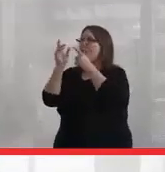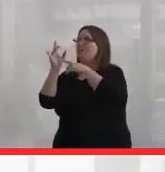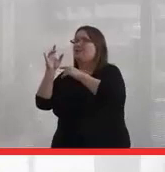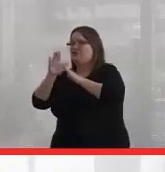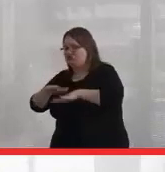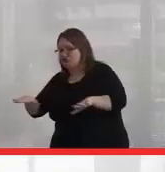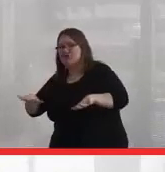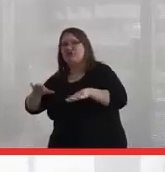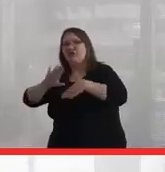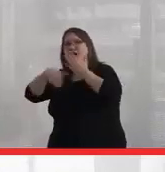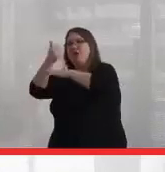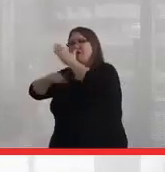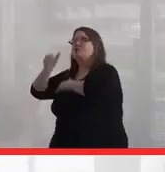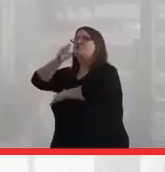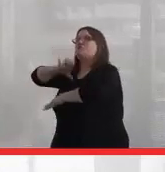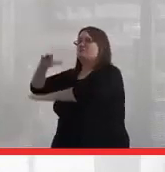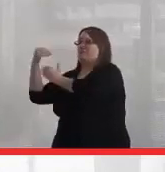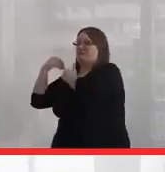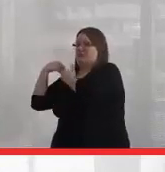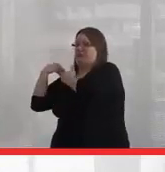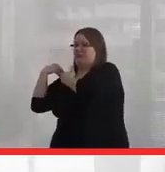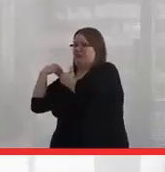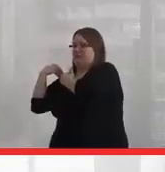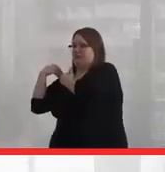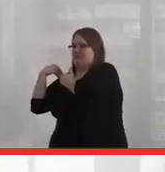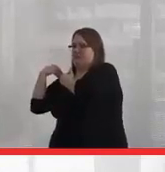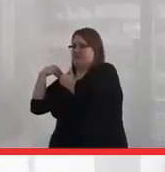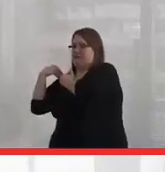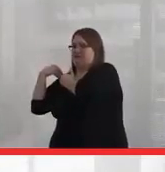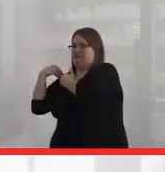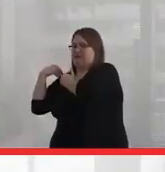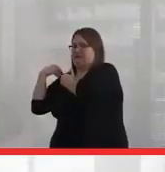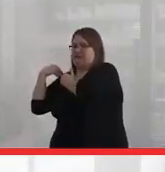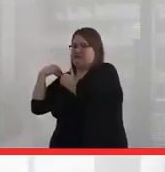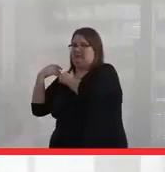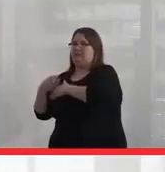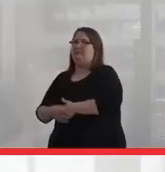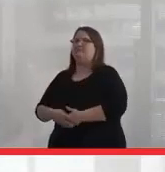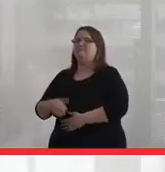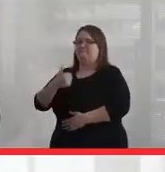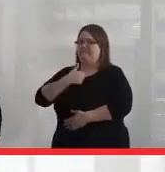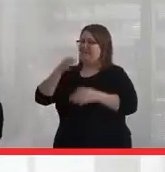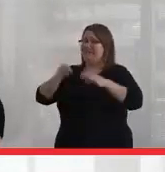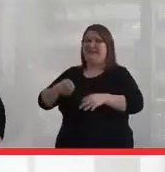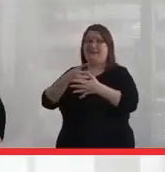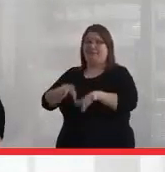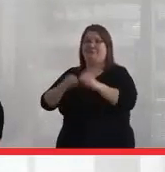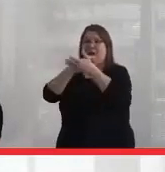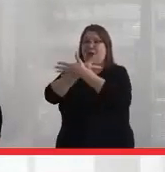are the responsibility of the women. And so I decided to do a master's degree a few years